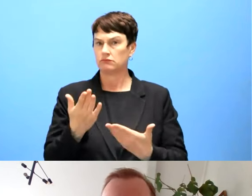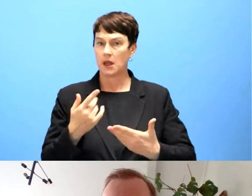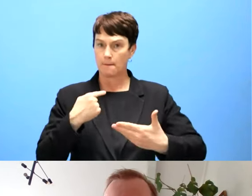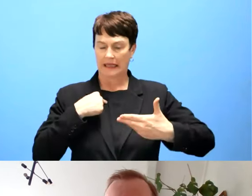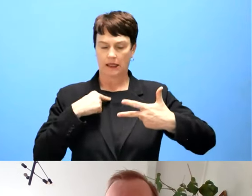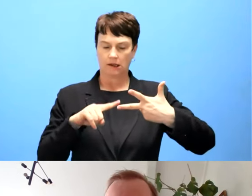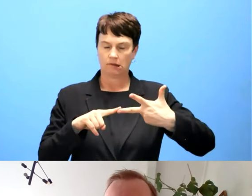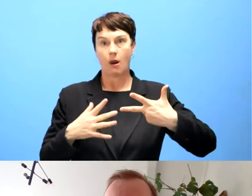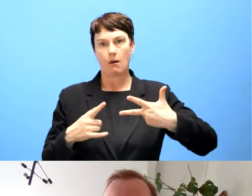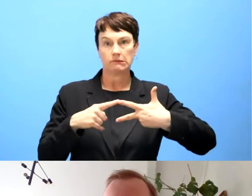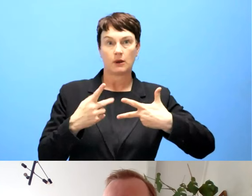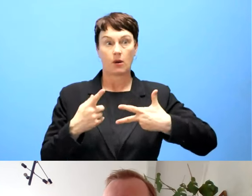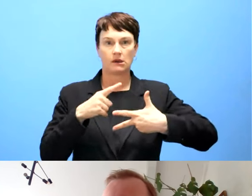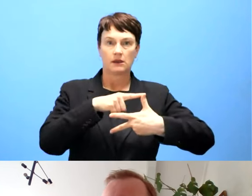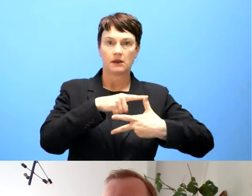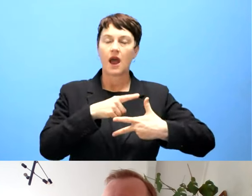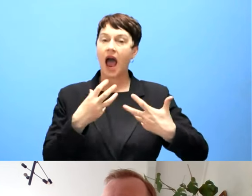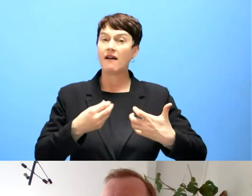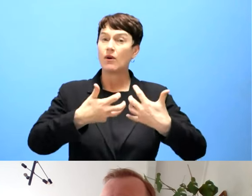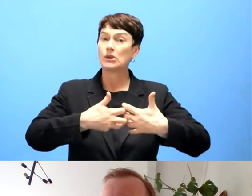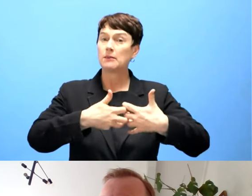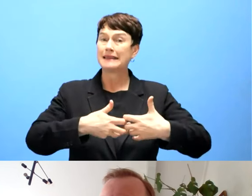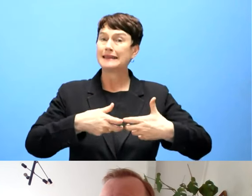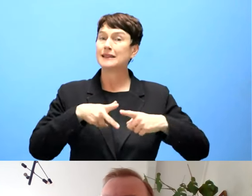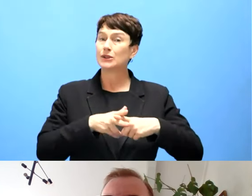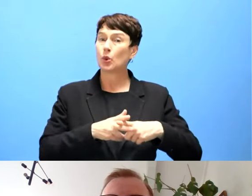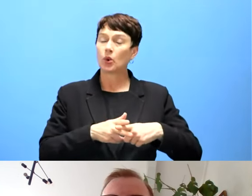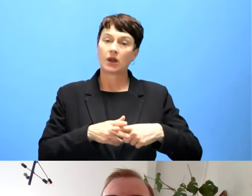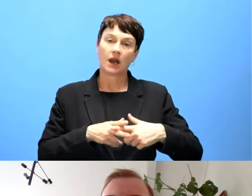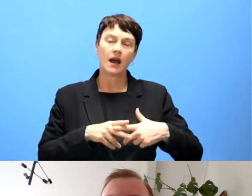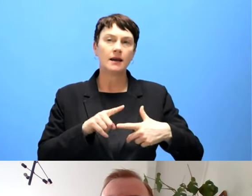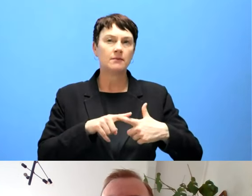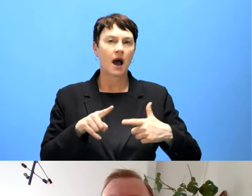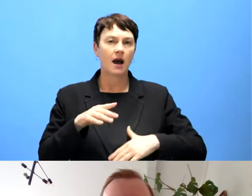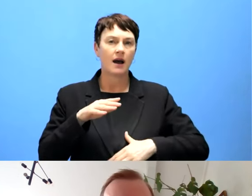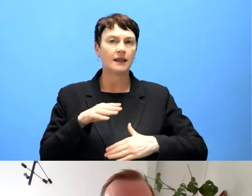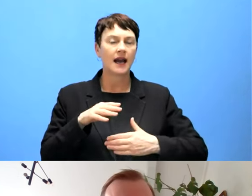with automatic tools but then you have only a little part of total. And most times by formal